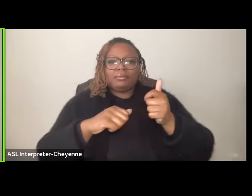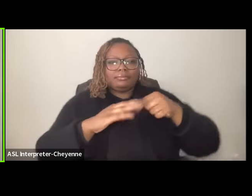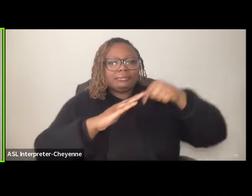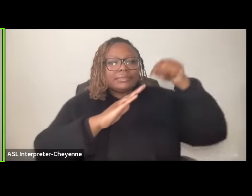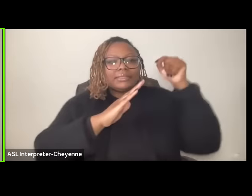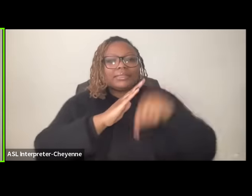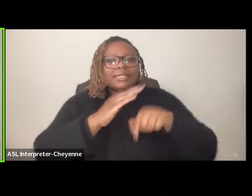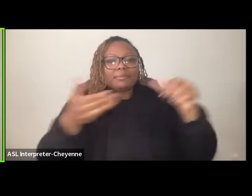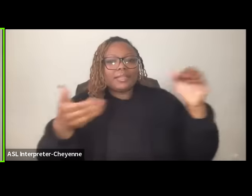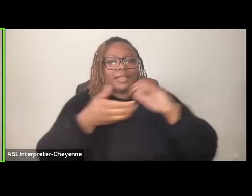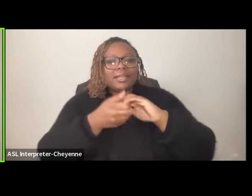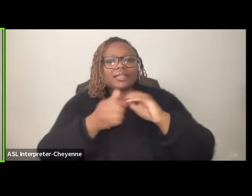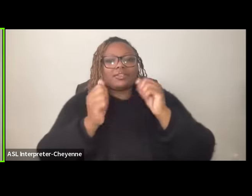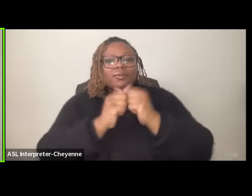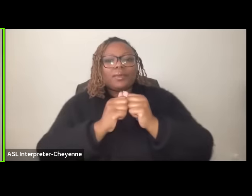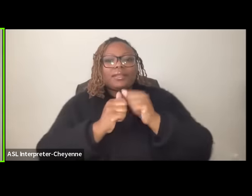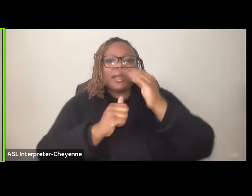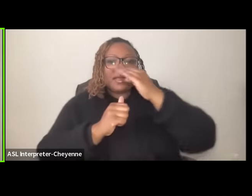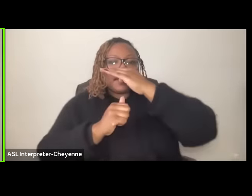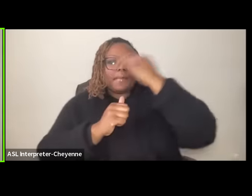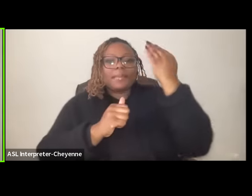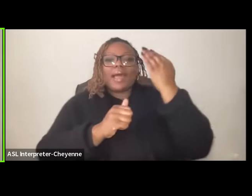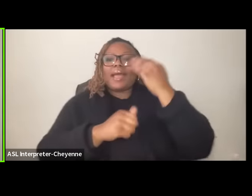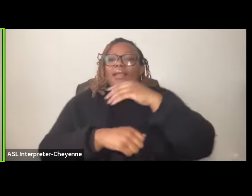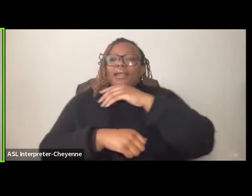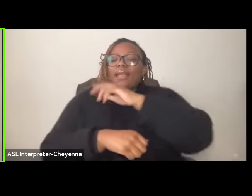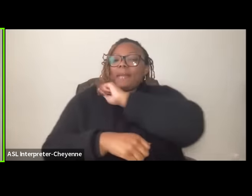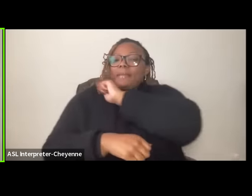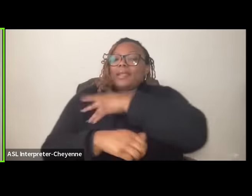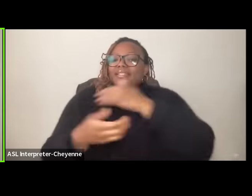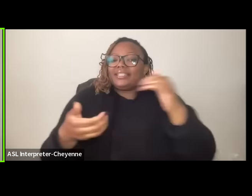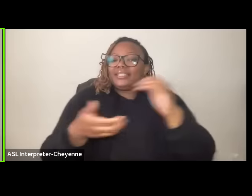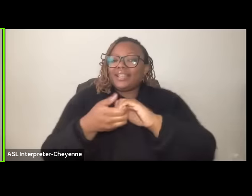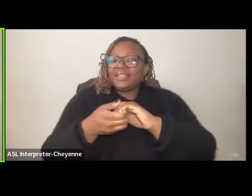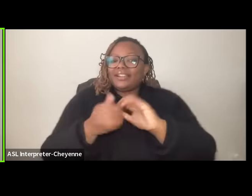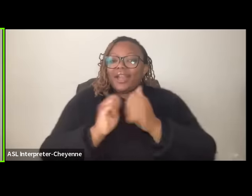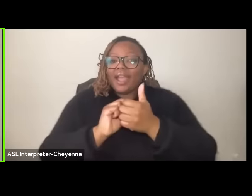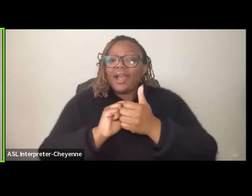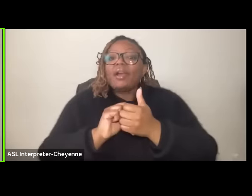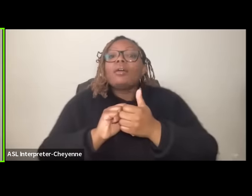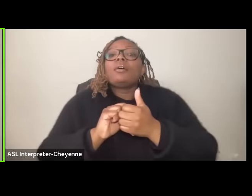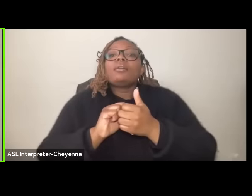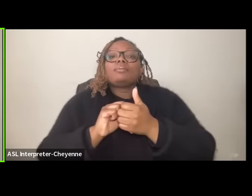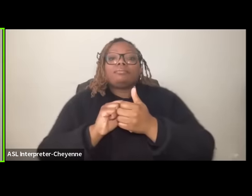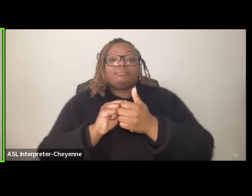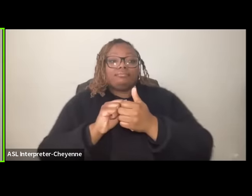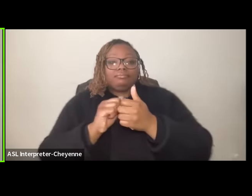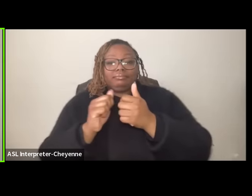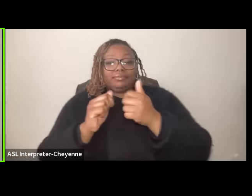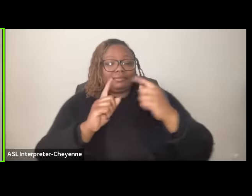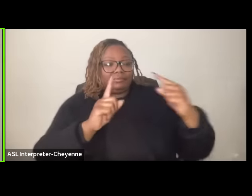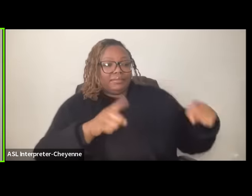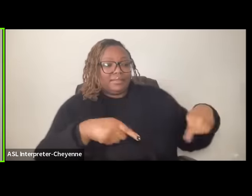connection between back black and Palestinian solidarity goes and for sure you know even if we